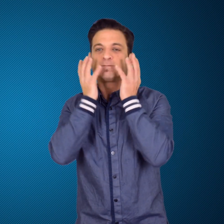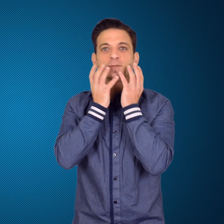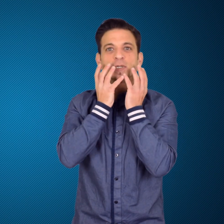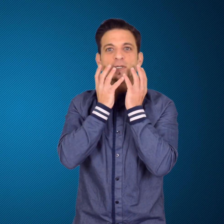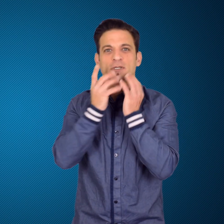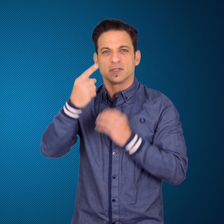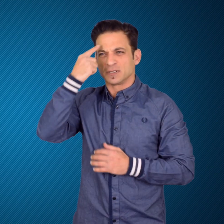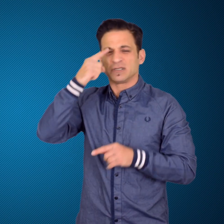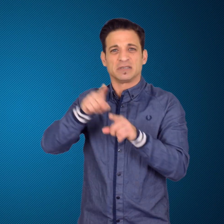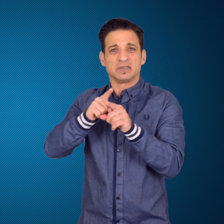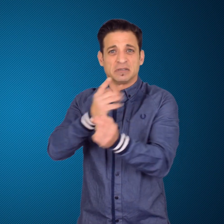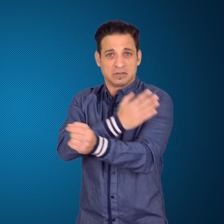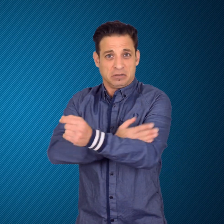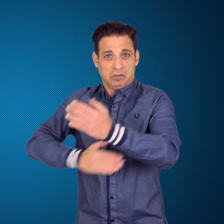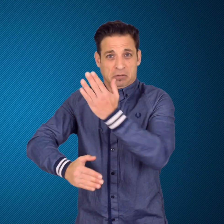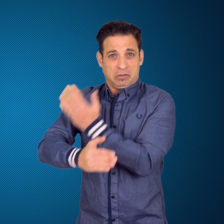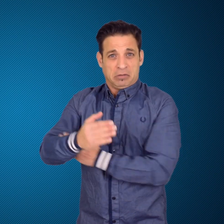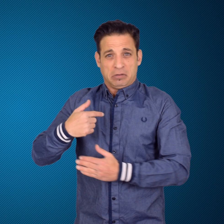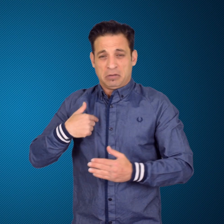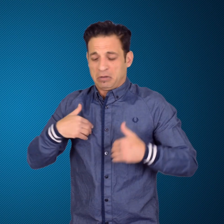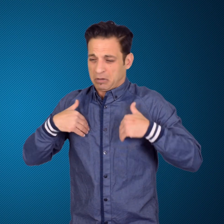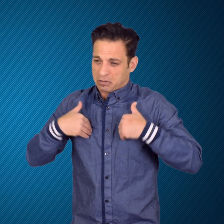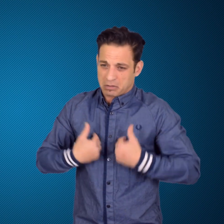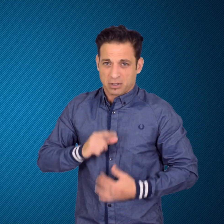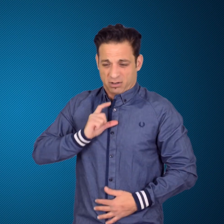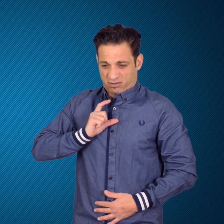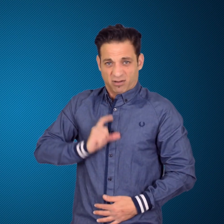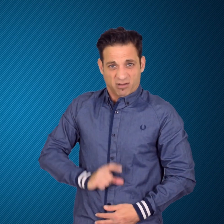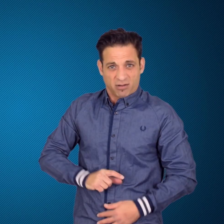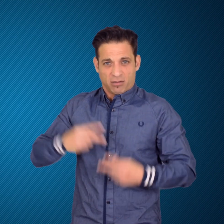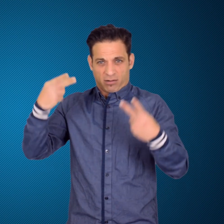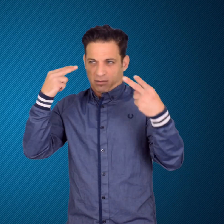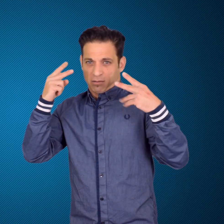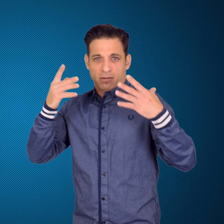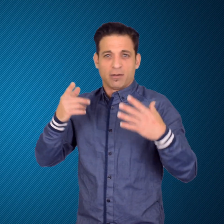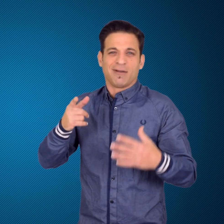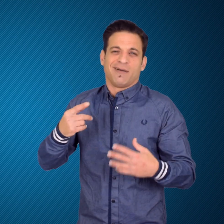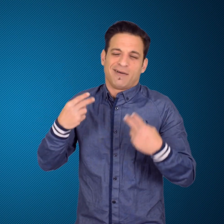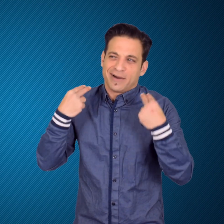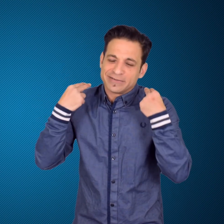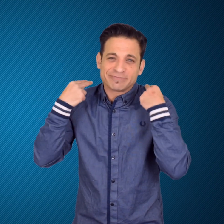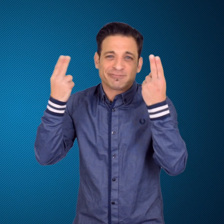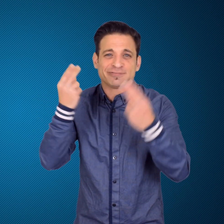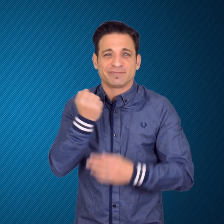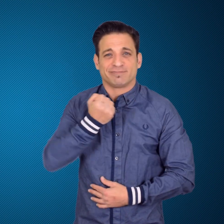she’s finding ways to keep up with the games despite